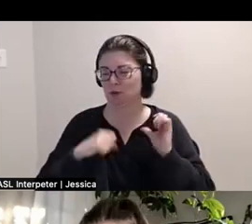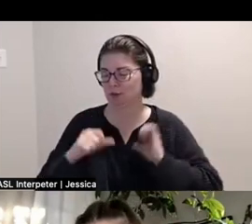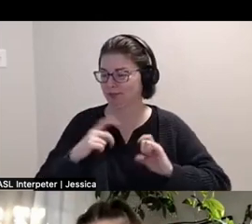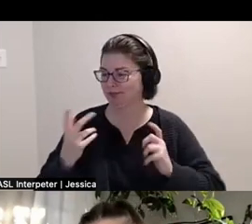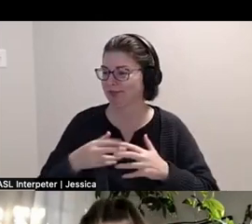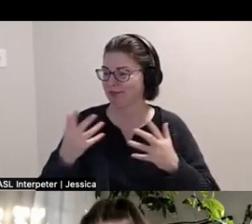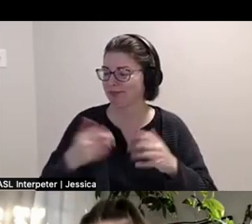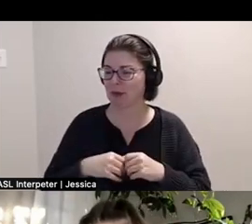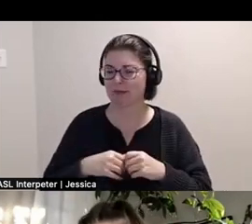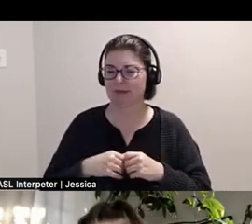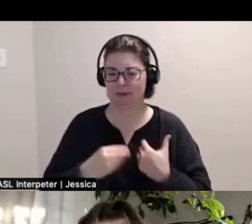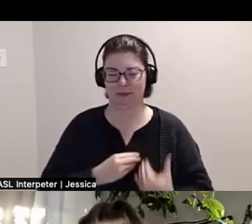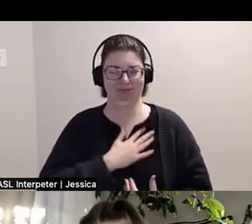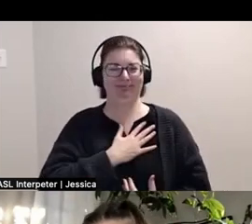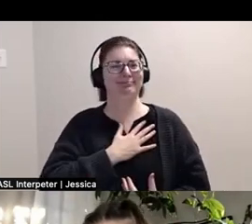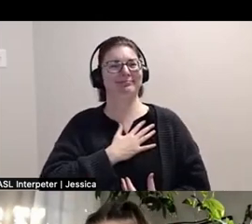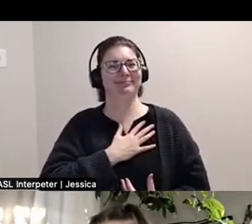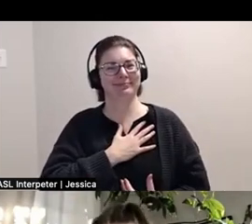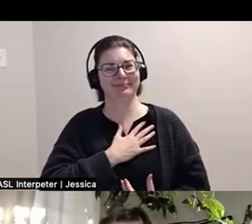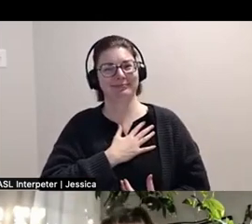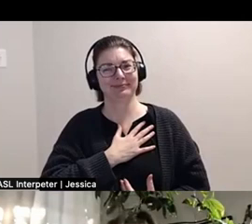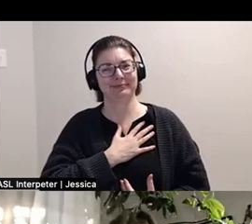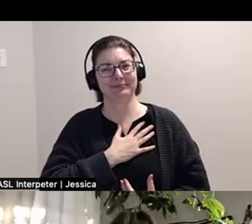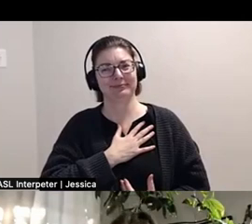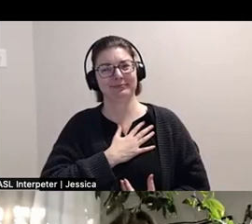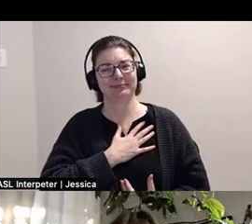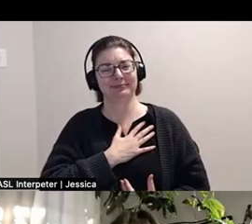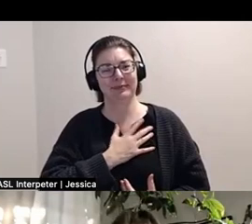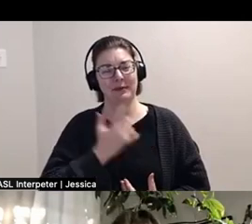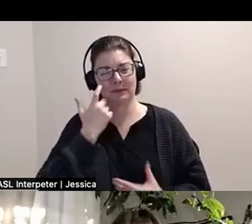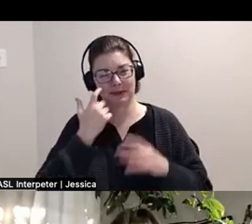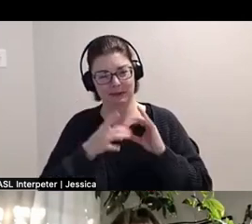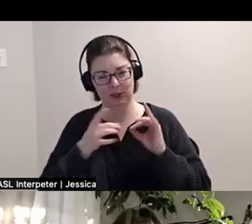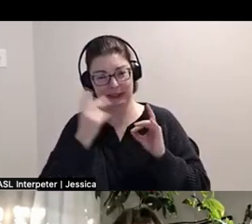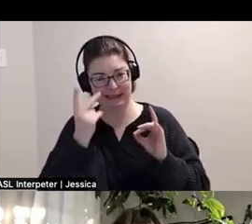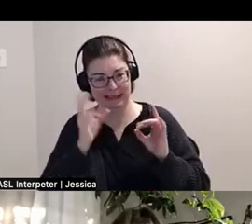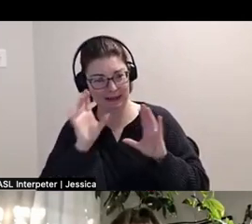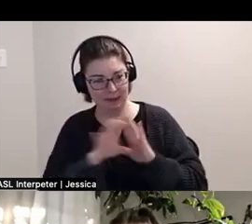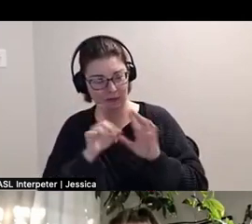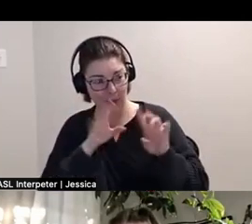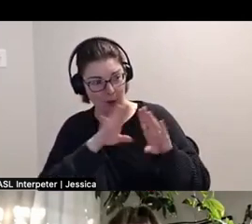really warm feelings. And I just wanted to mention that the photos, seeing the photos from the opening made me so happy